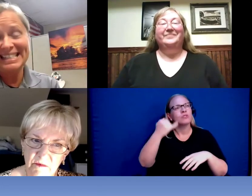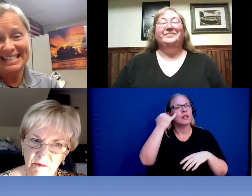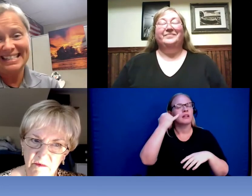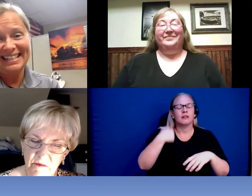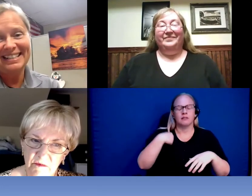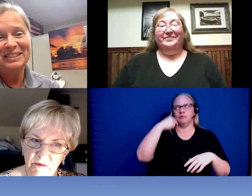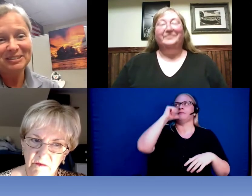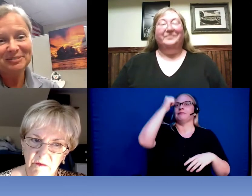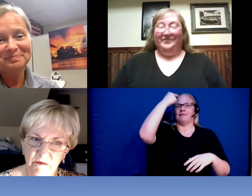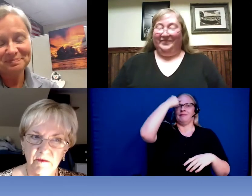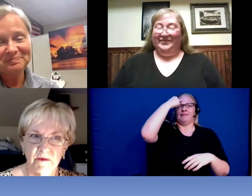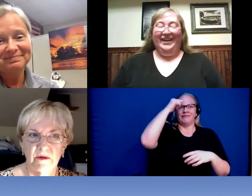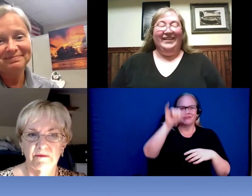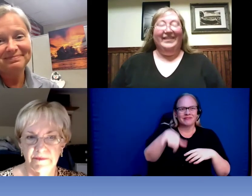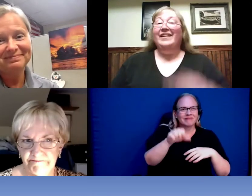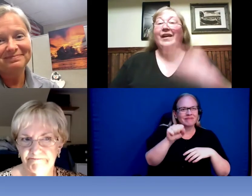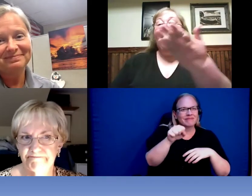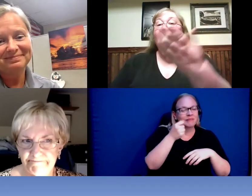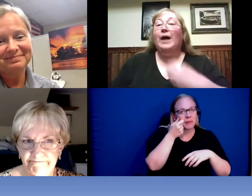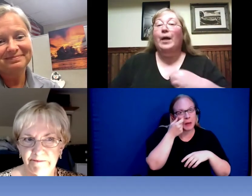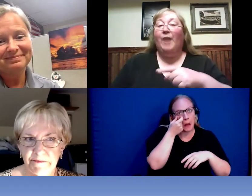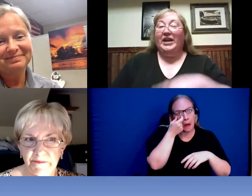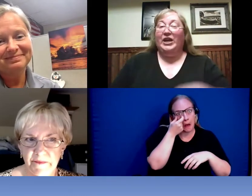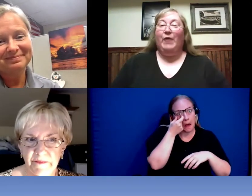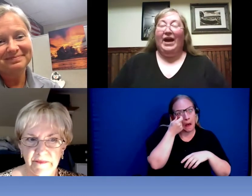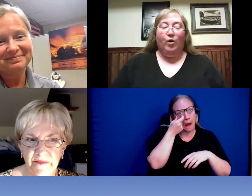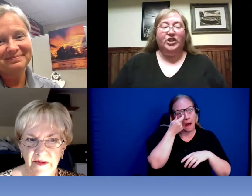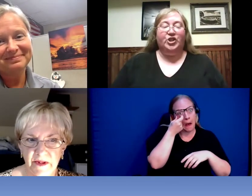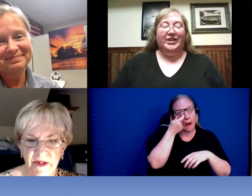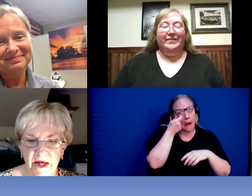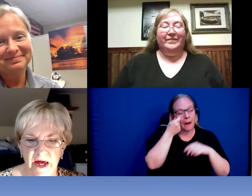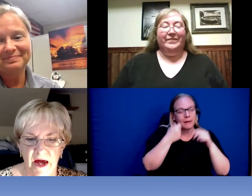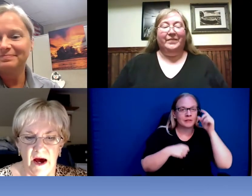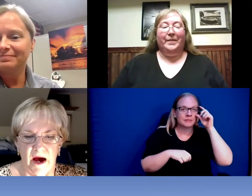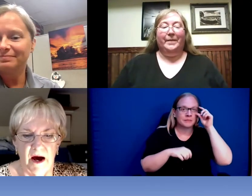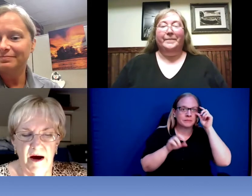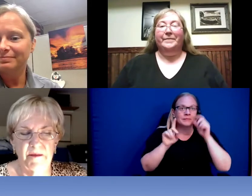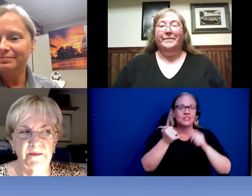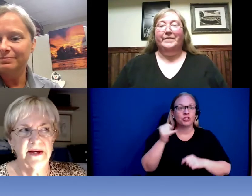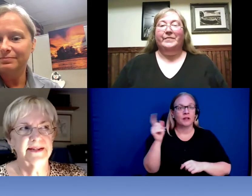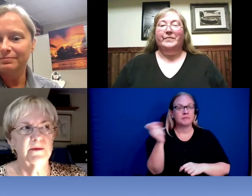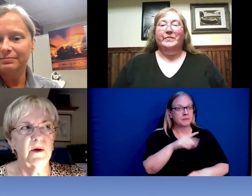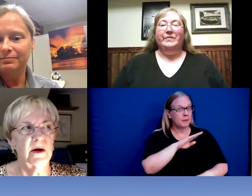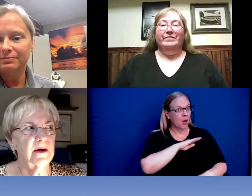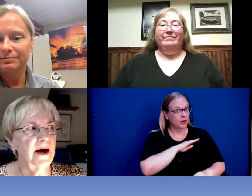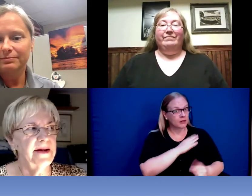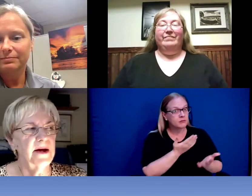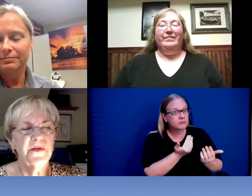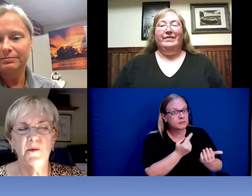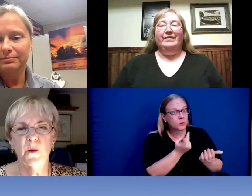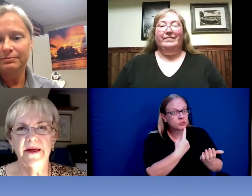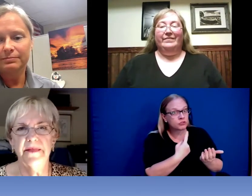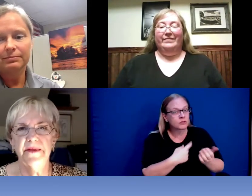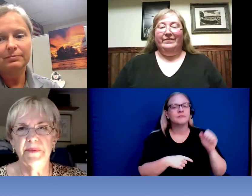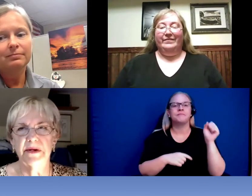All right Bonnie you had a question? >> Bonnie: Yes. I know that when the